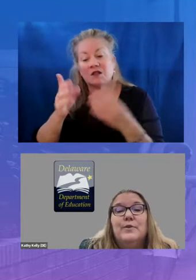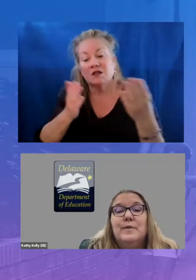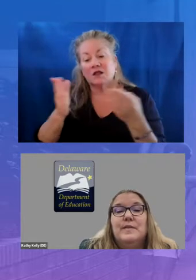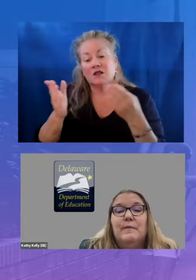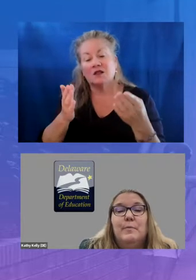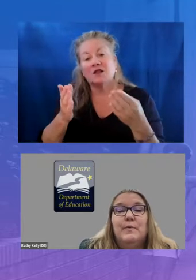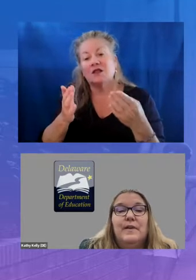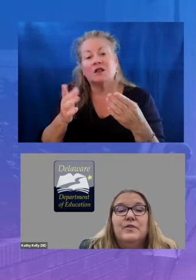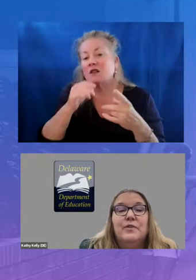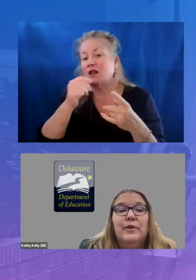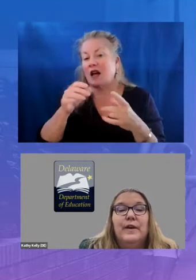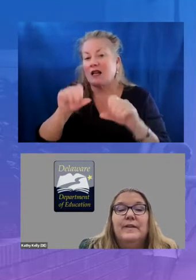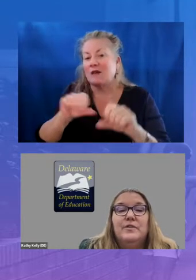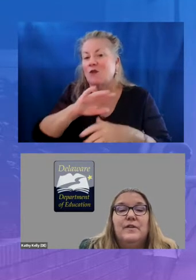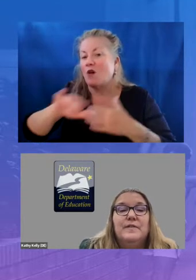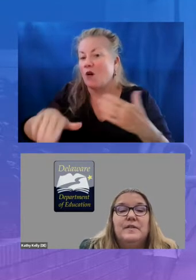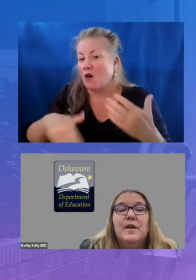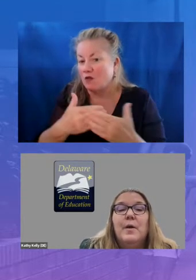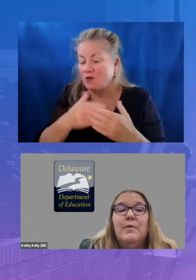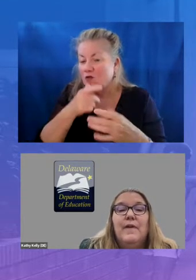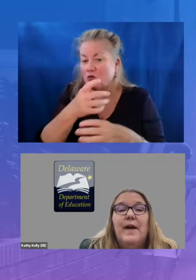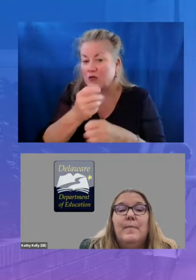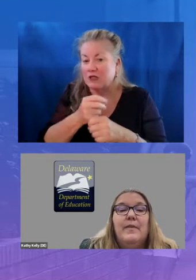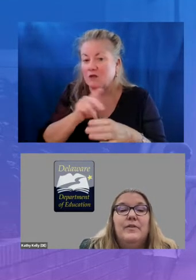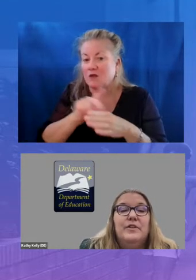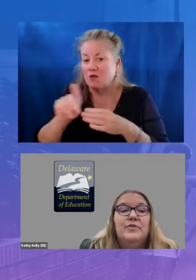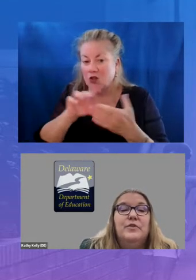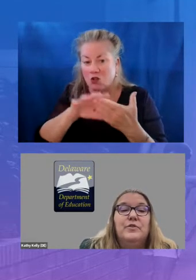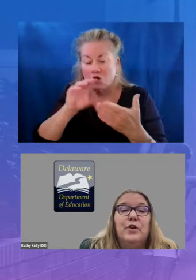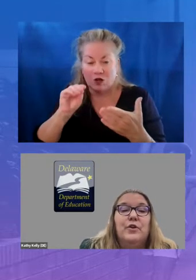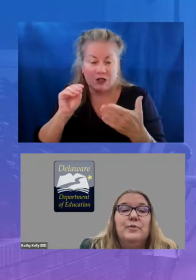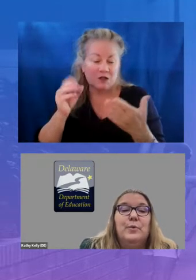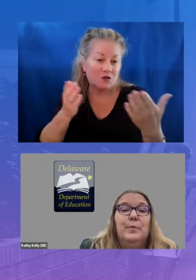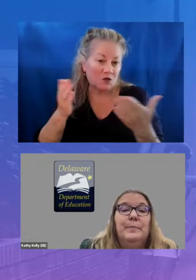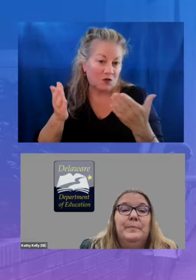receive professional learning and services provided by their district or charter school